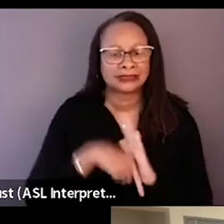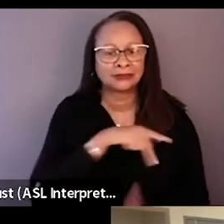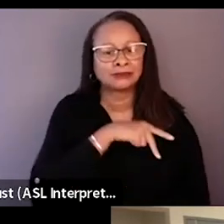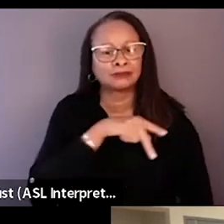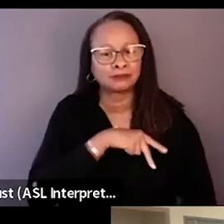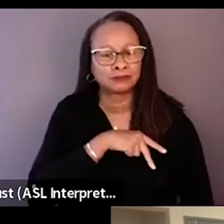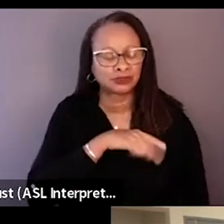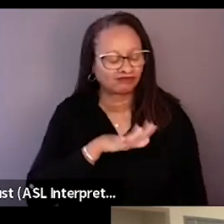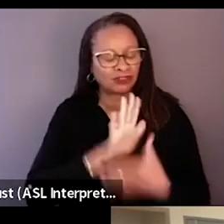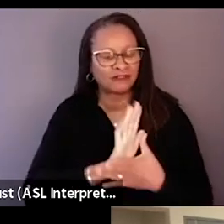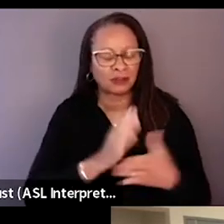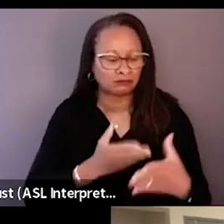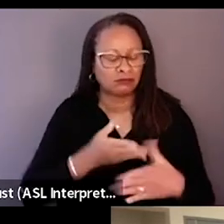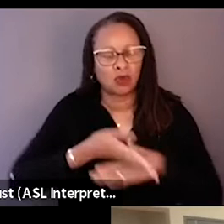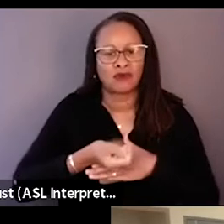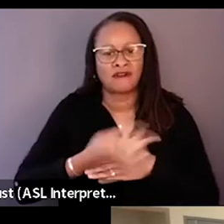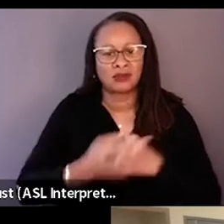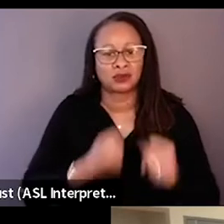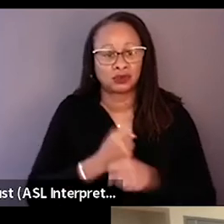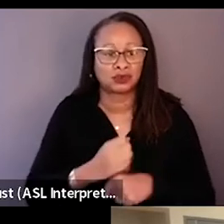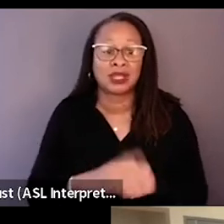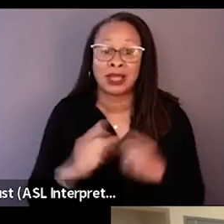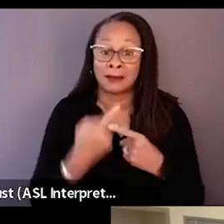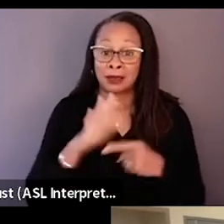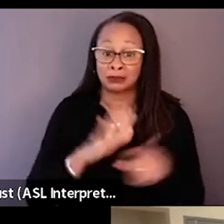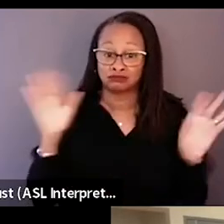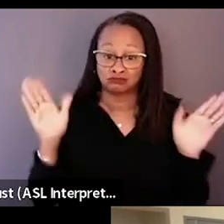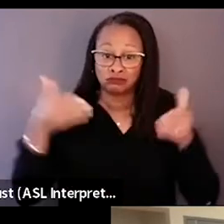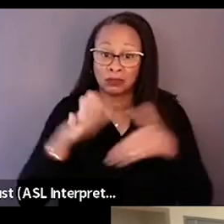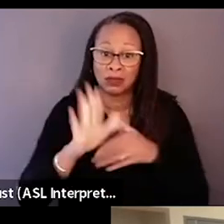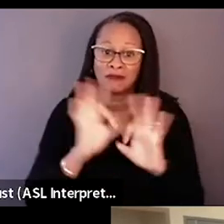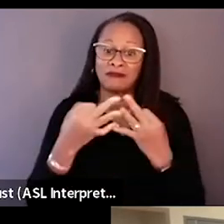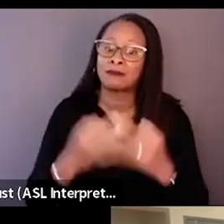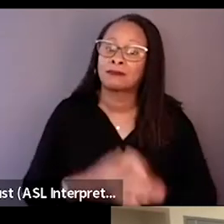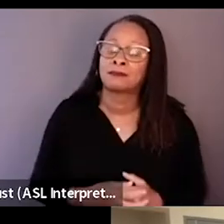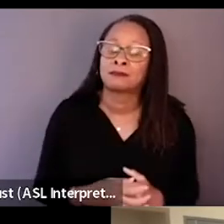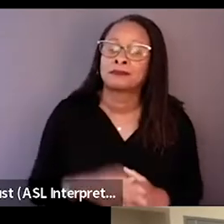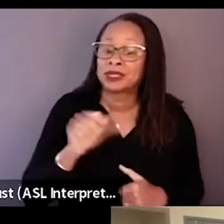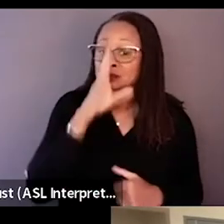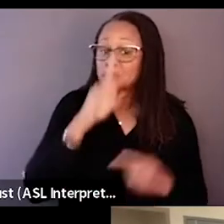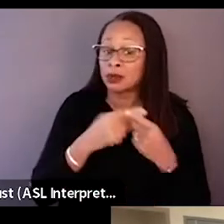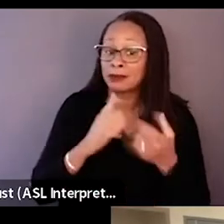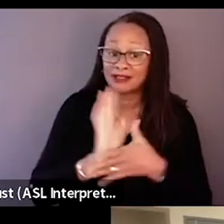It's been filmed over a few years, it's about your family. Can you talk about how this film came to be?